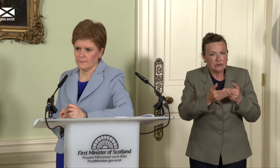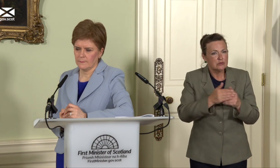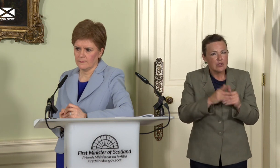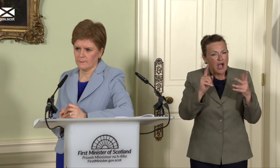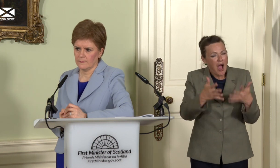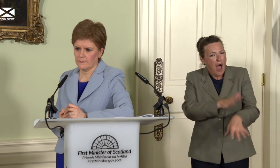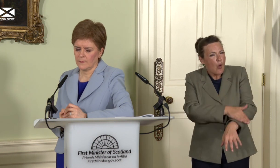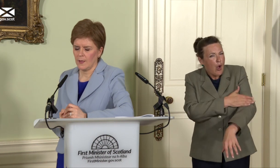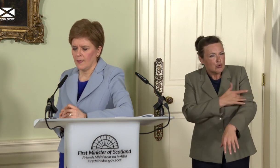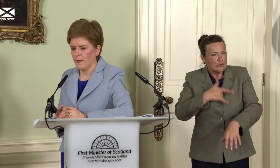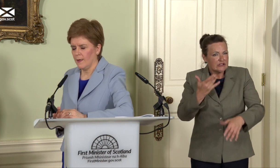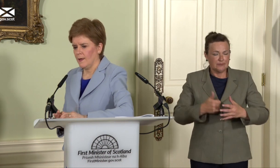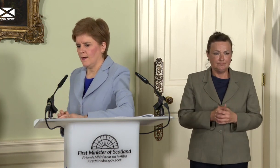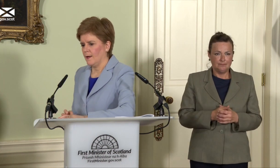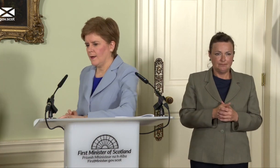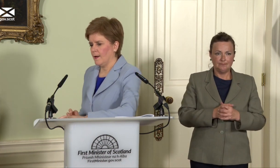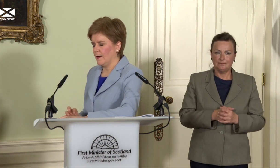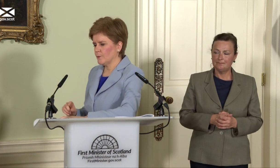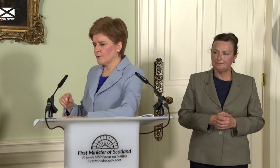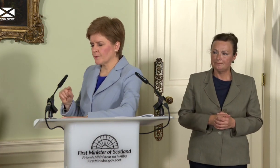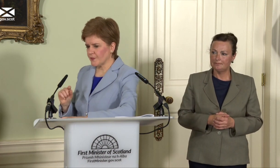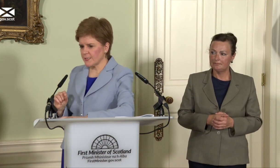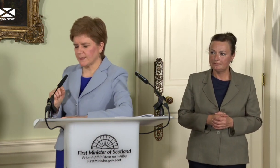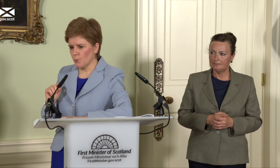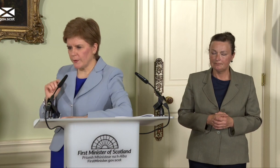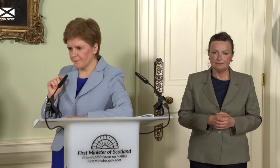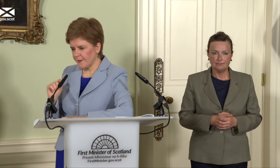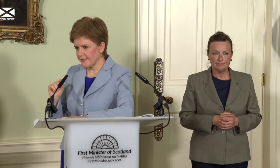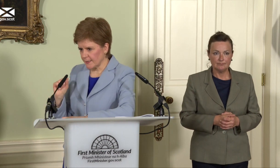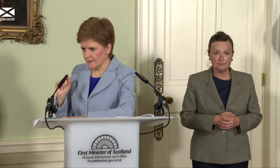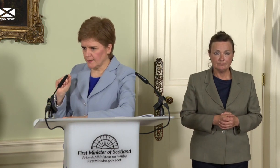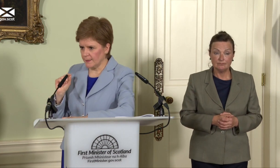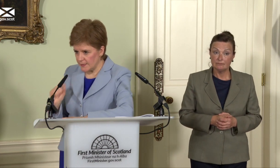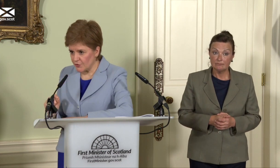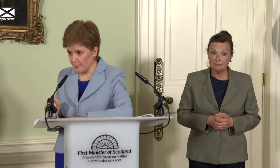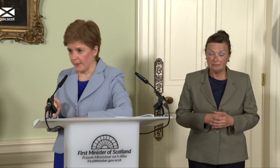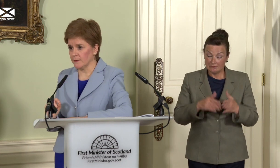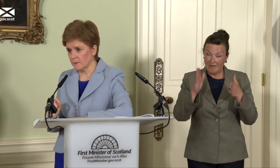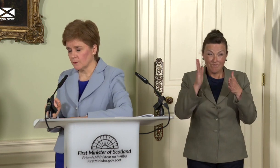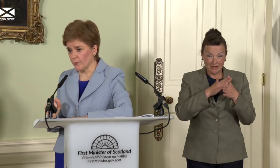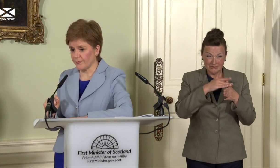rates that you have flagged in this report? Well, firstly we are facing years of pain with